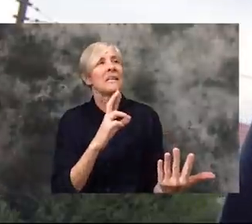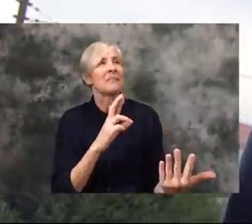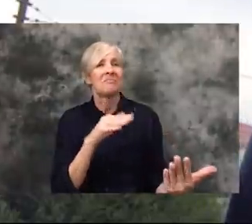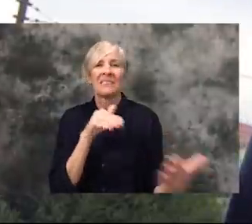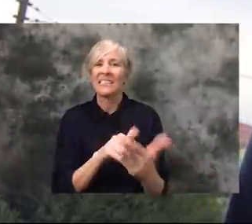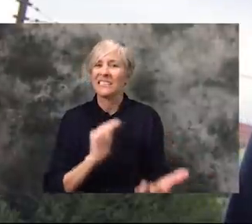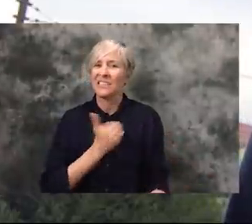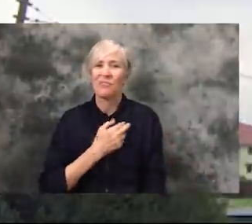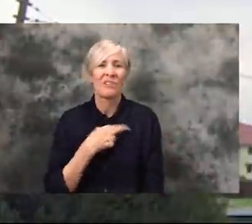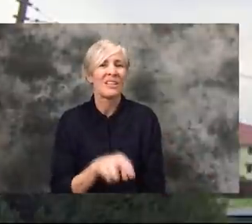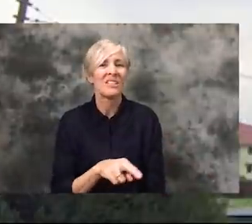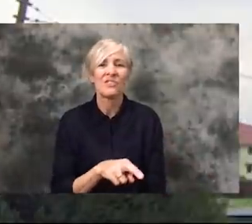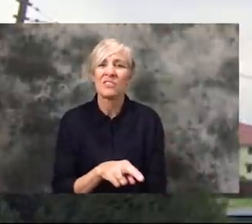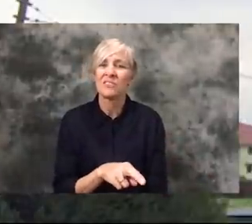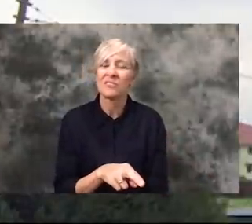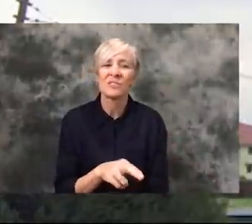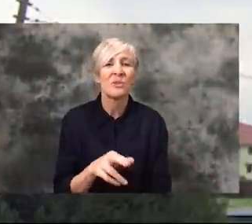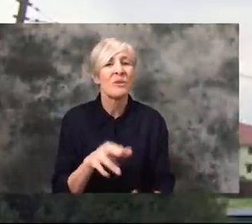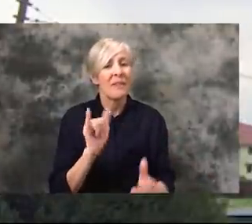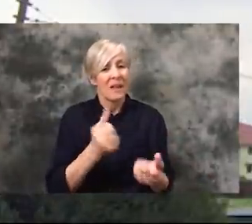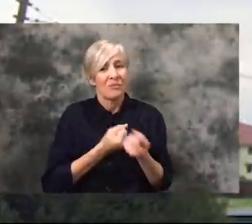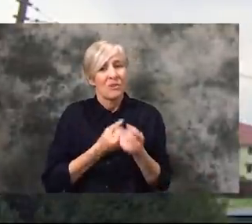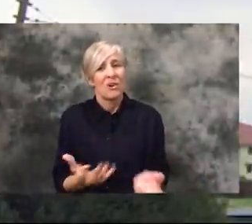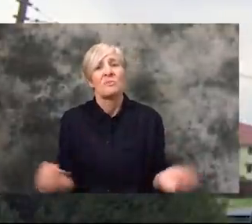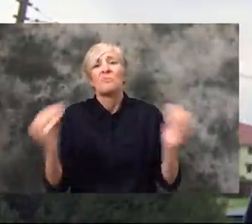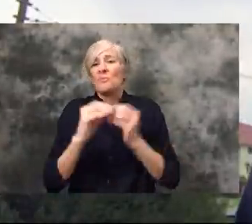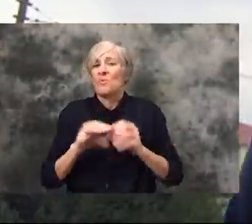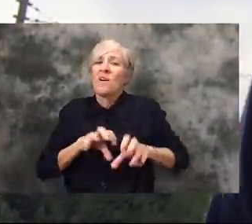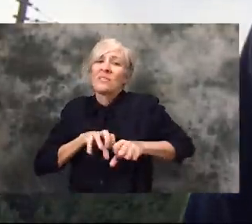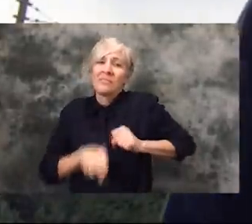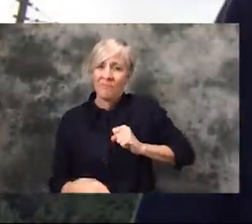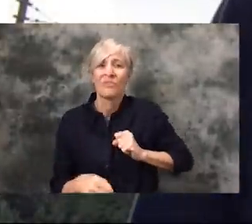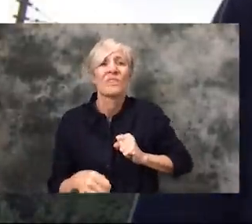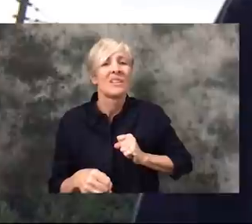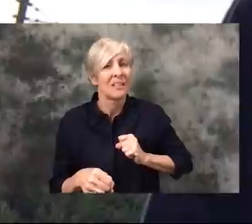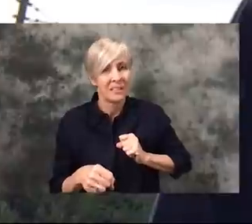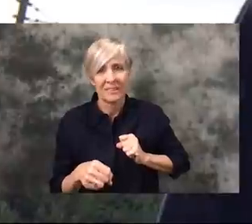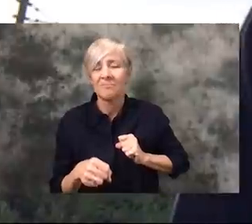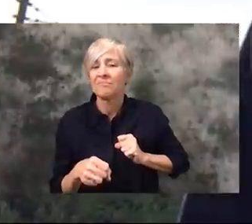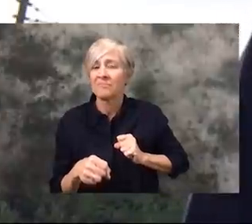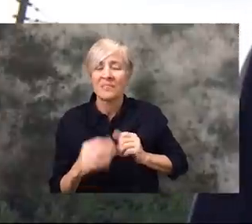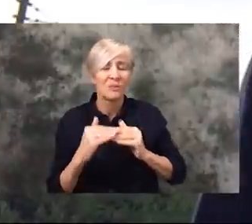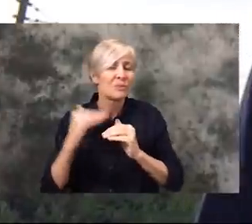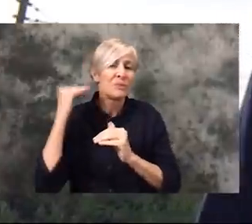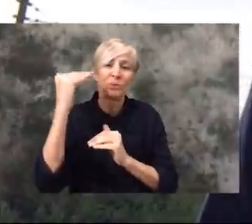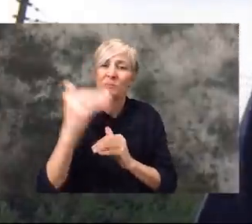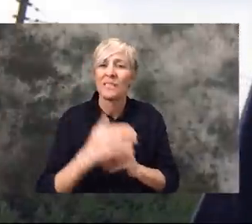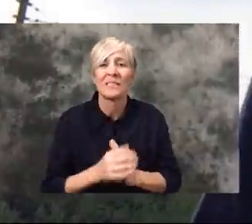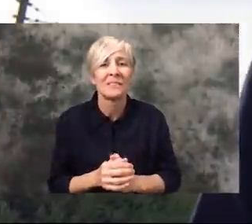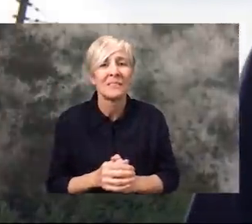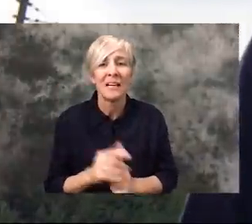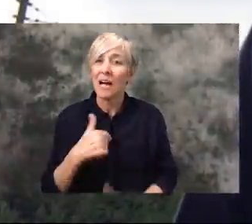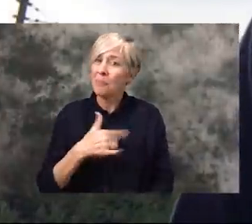some sort. There's a, there's a lot of suffering. And it's really too much. I'm a